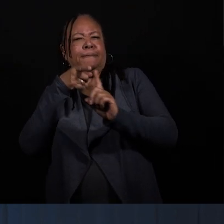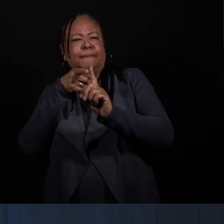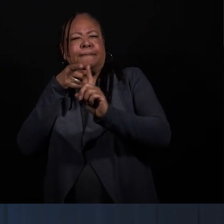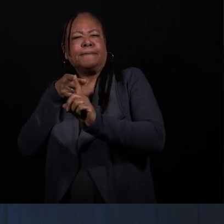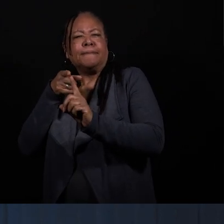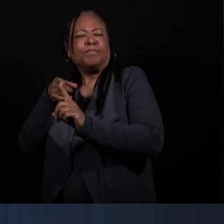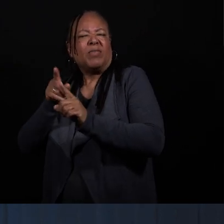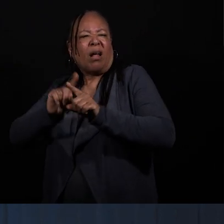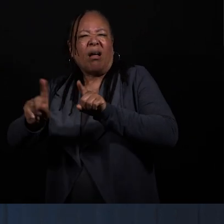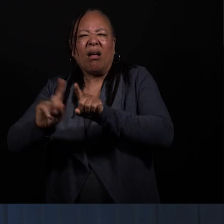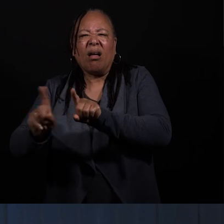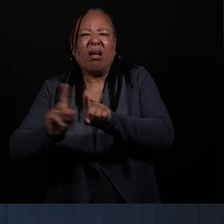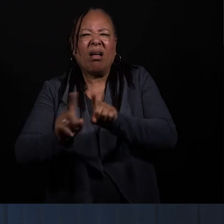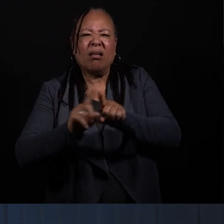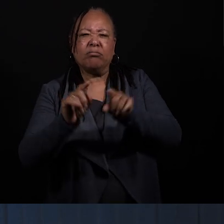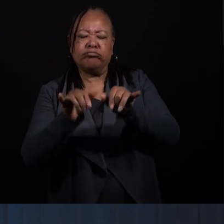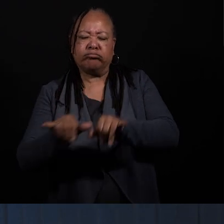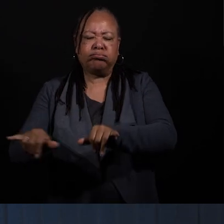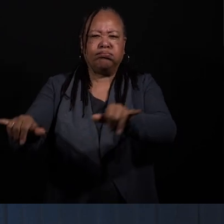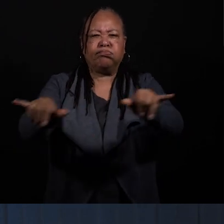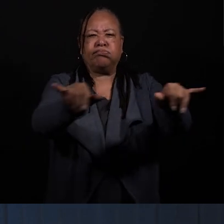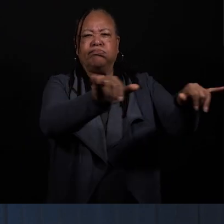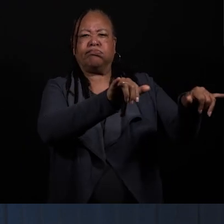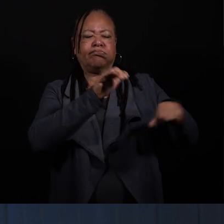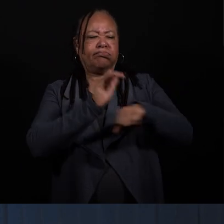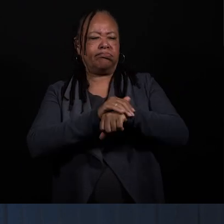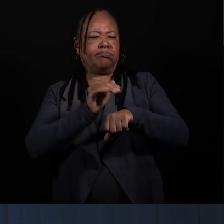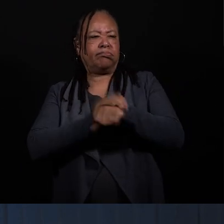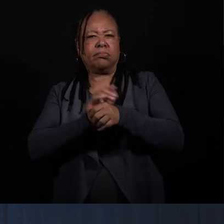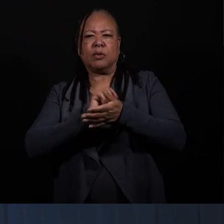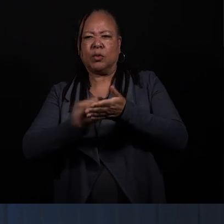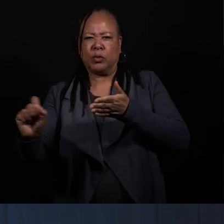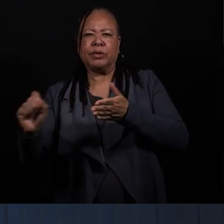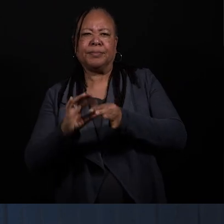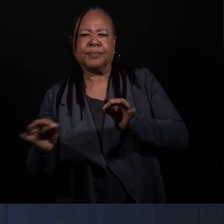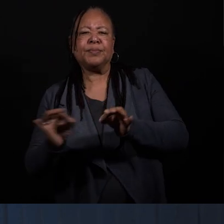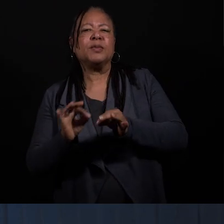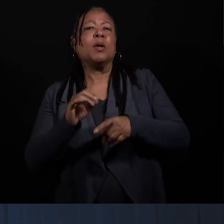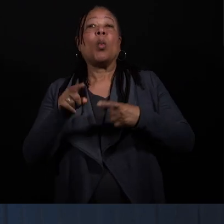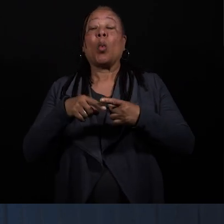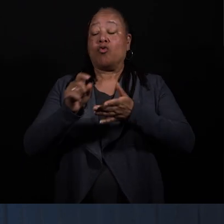deviations from standard English in written text. So when you write an essay, and you quote someone,